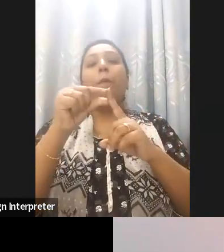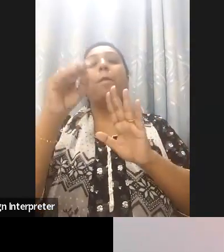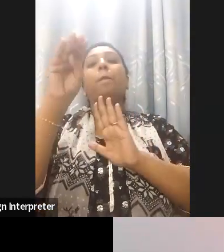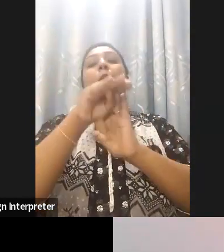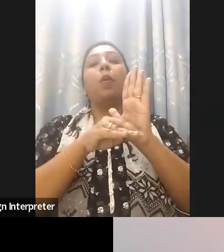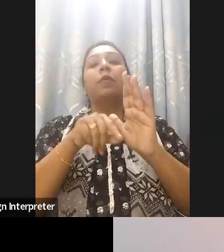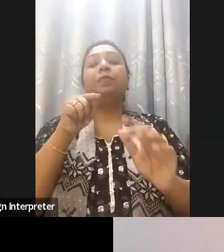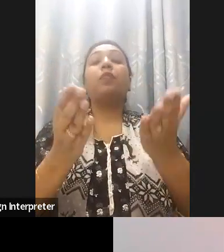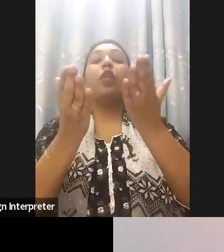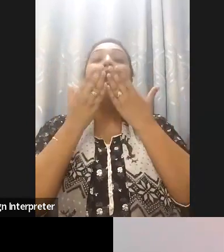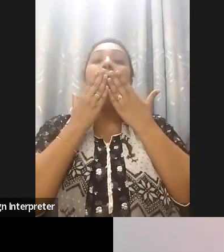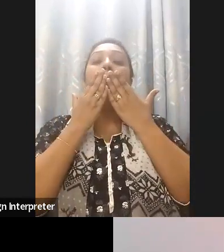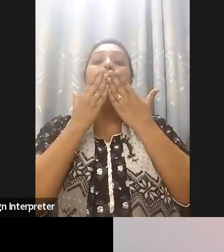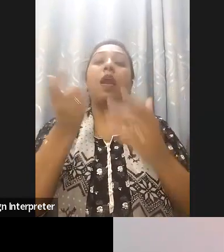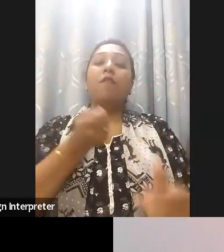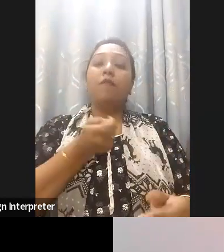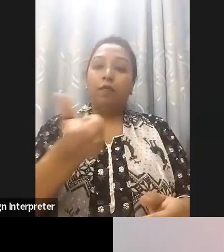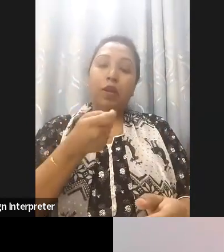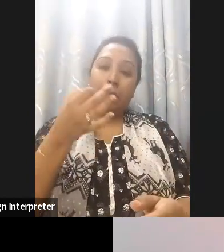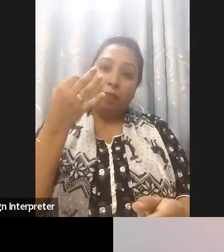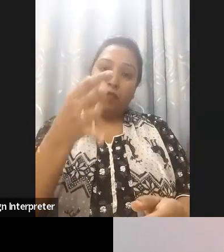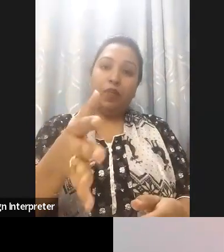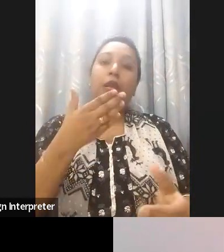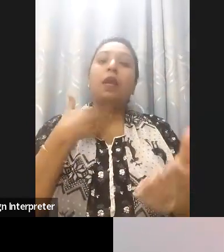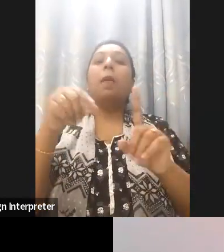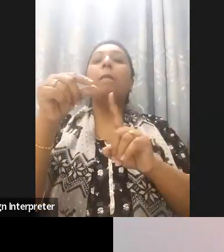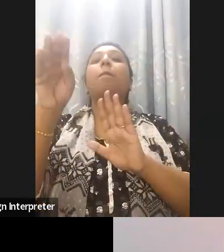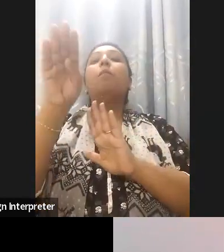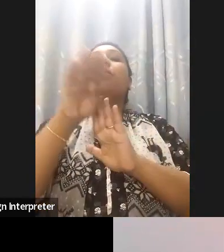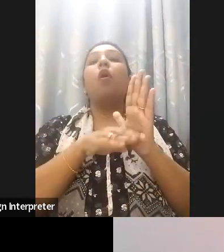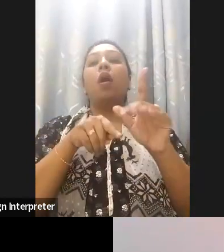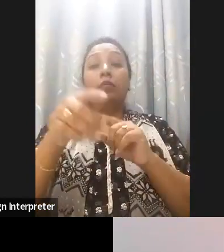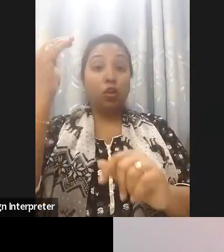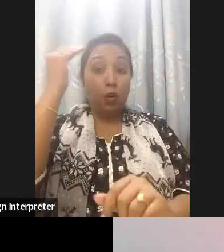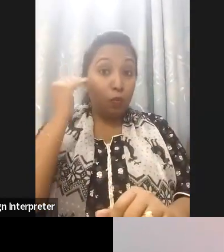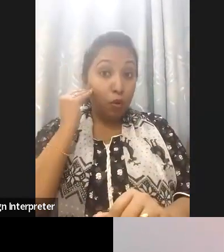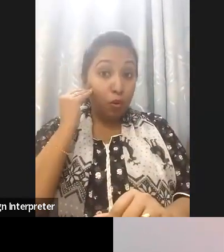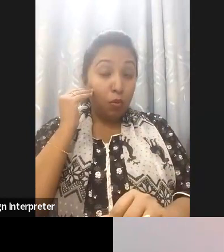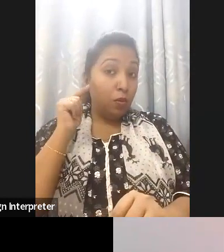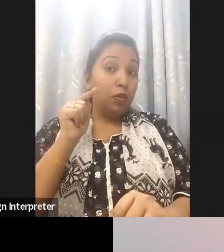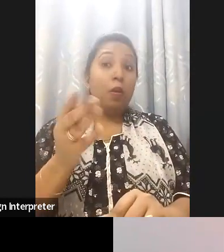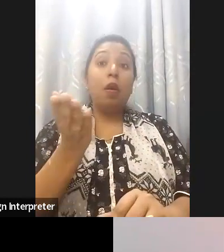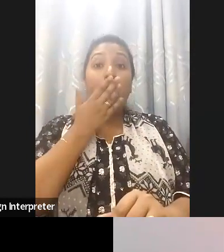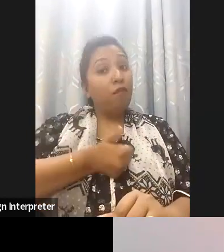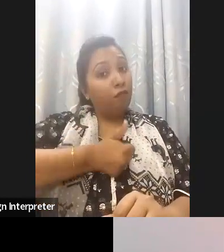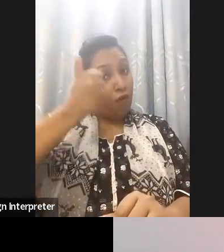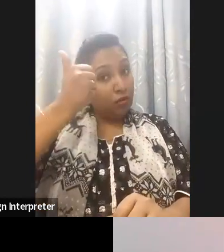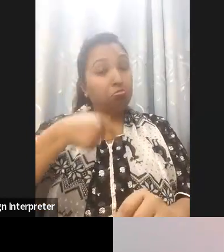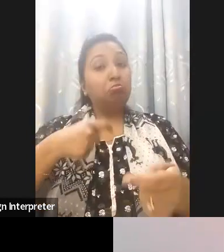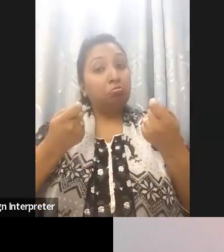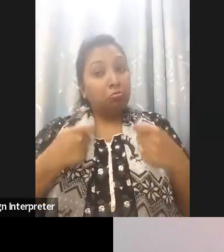dedicated for persons with disabilities who are passionate and enthusiastic about digital